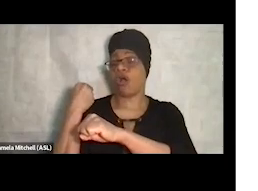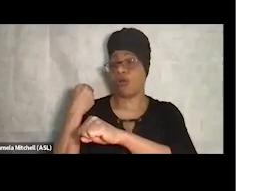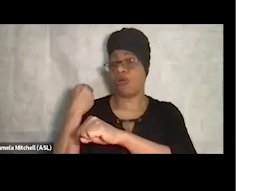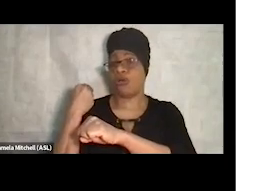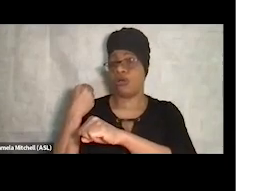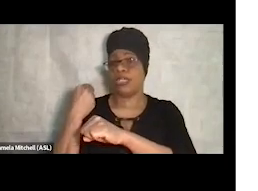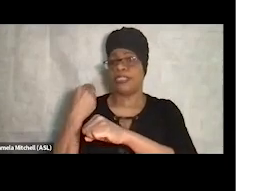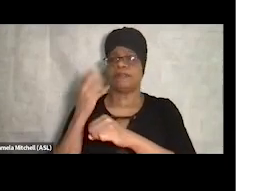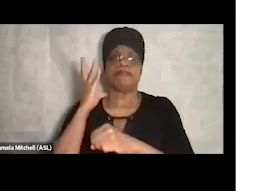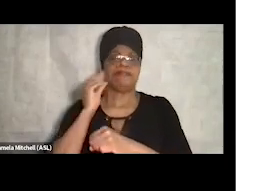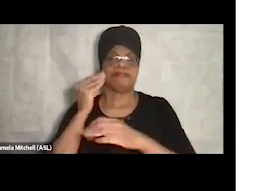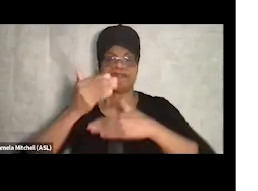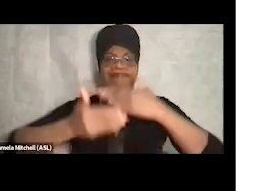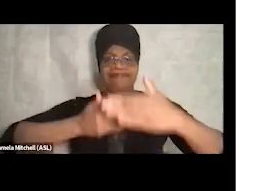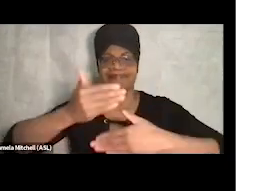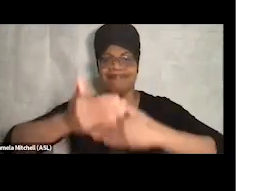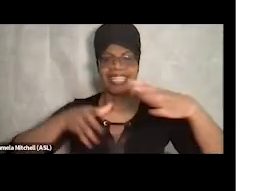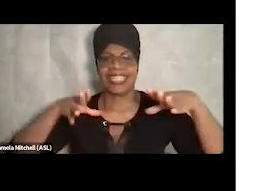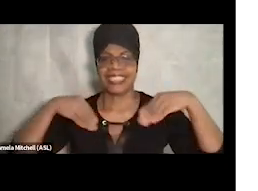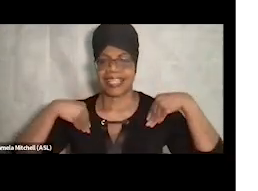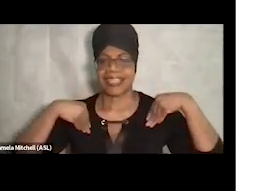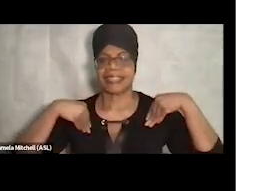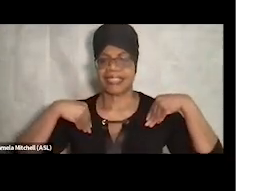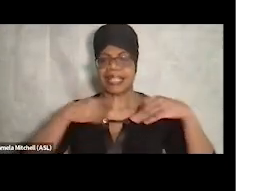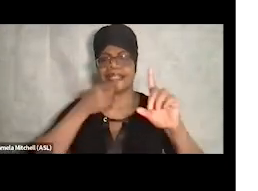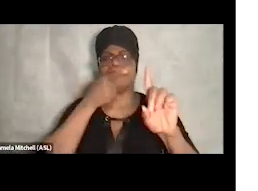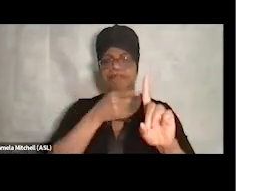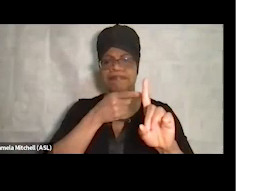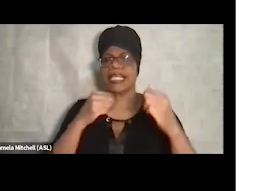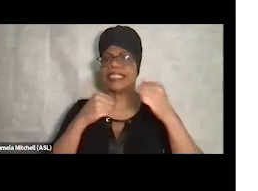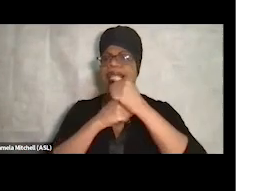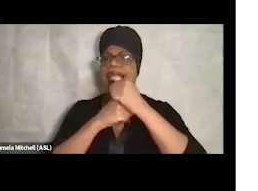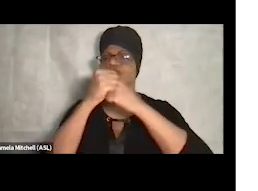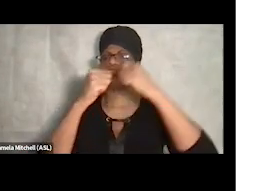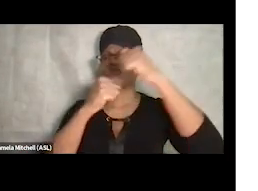ultimately the acceptance that this is a structural problem and not an individual problem,